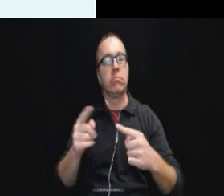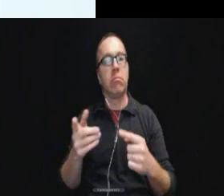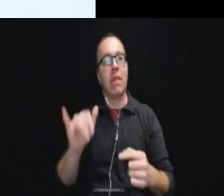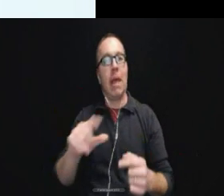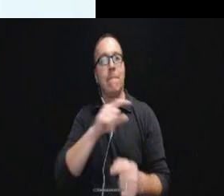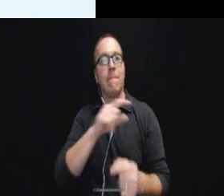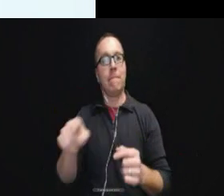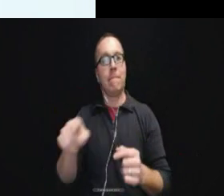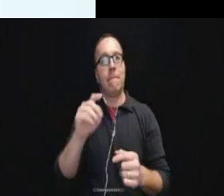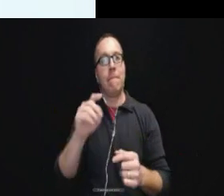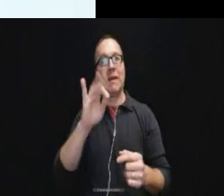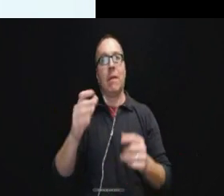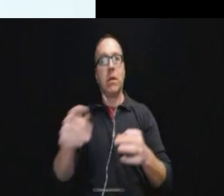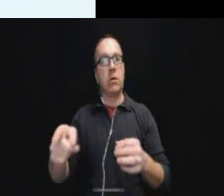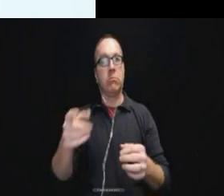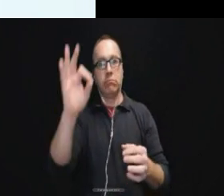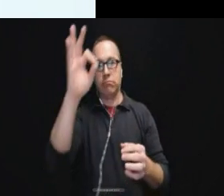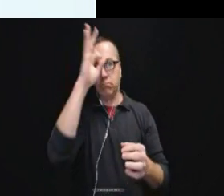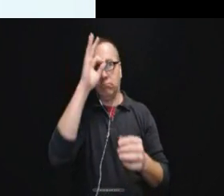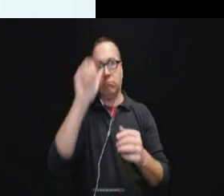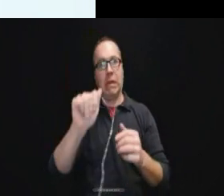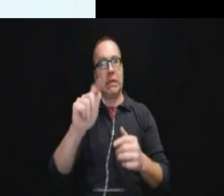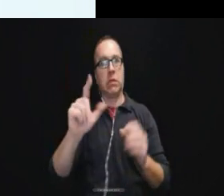he didn't know.